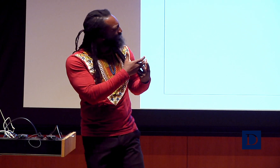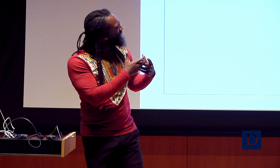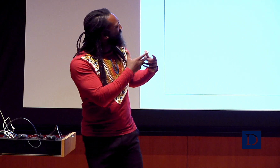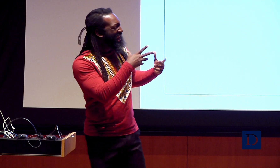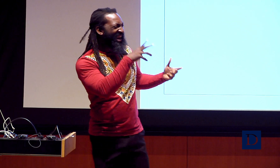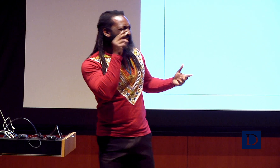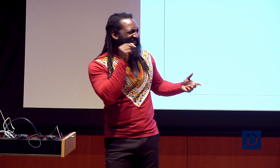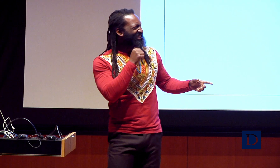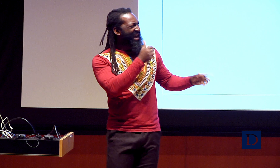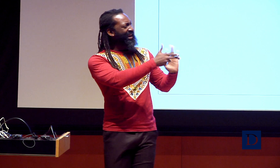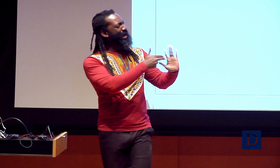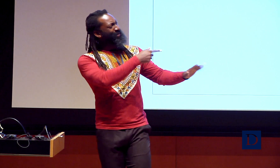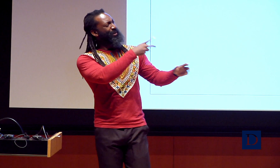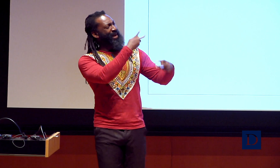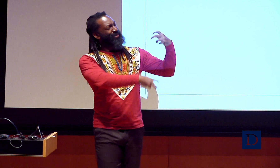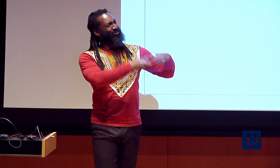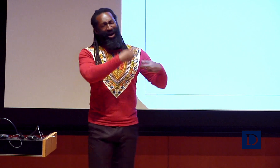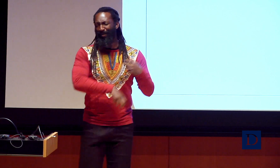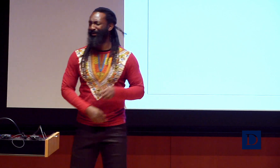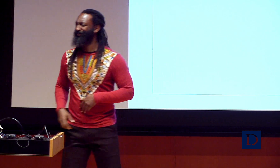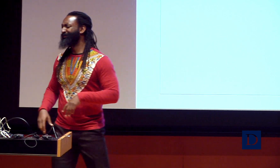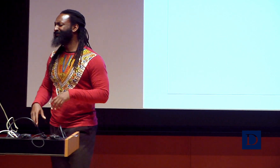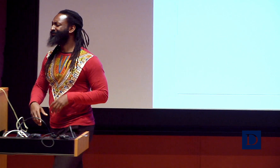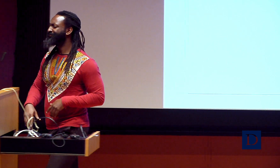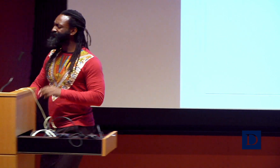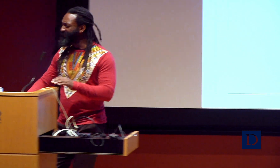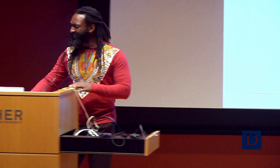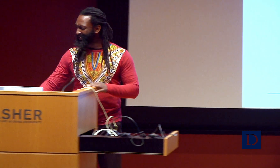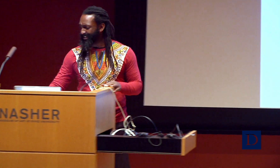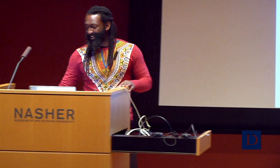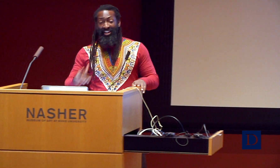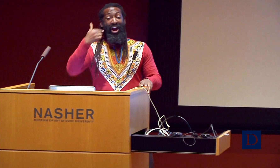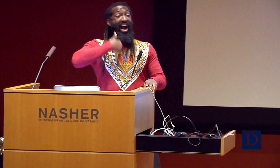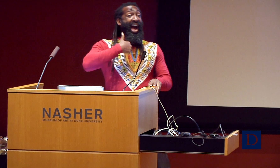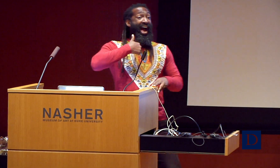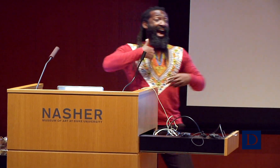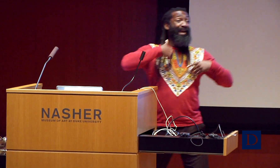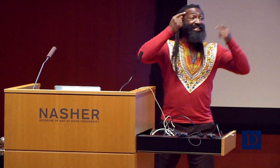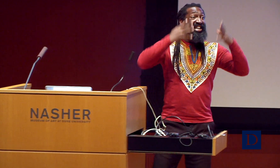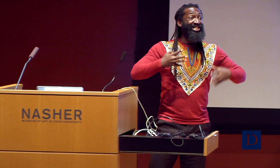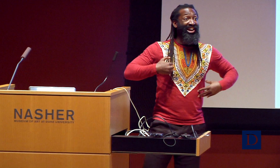So we need to find the connection. We don’t need to label people as problems, but find out how we can solve those problems.